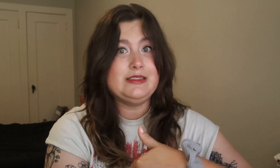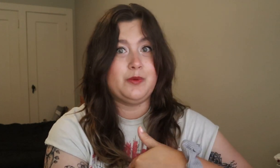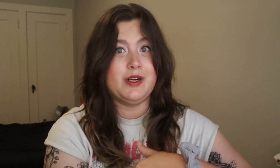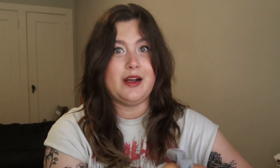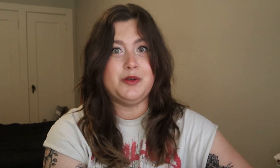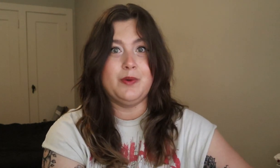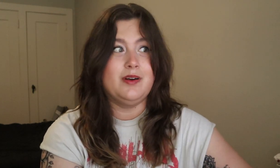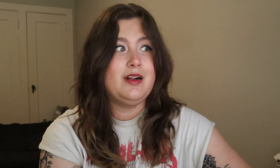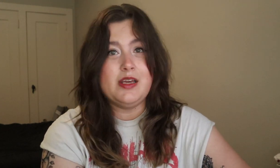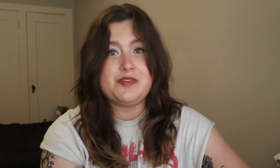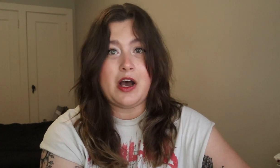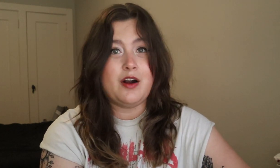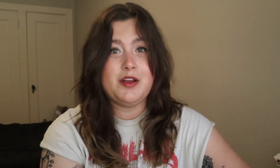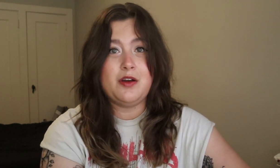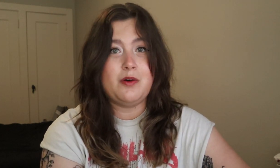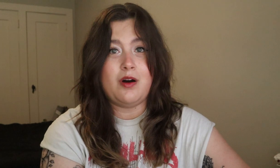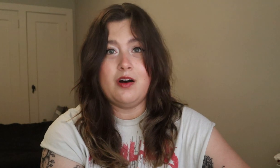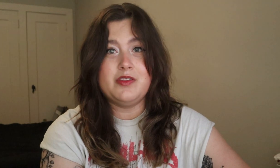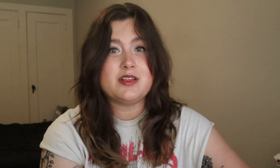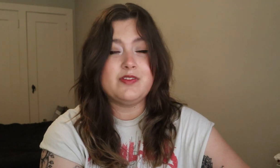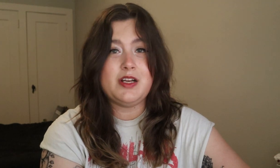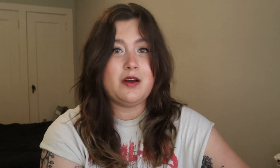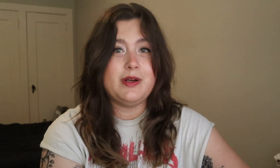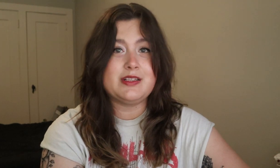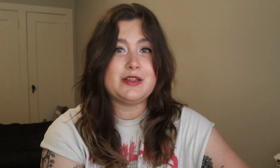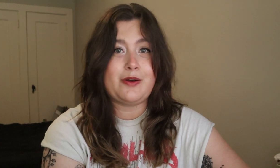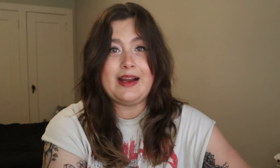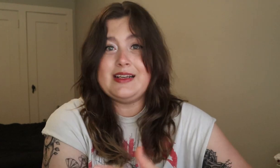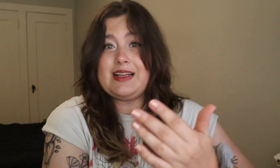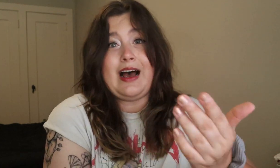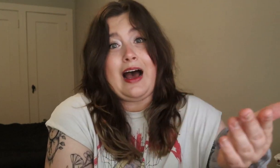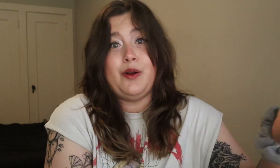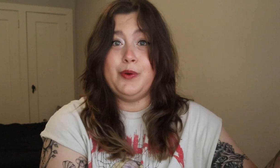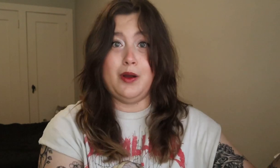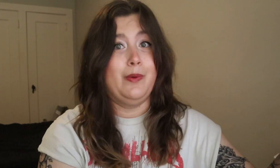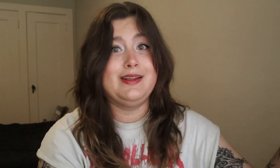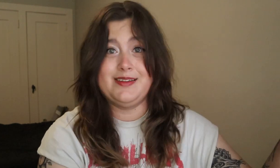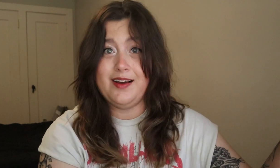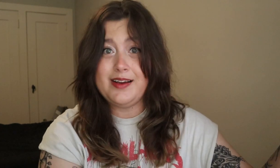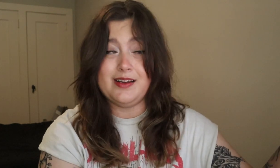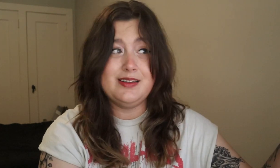didn't work out too well. If the audio on this video isn't the greatest, I don't know what to tell you.